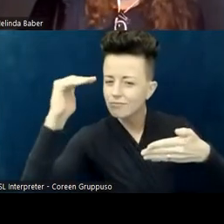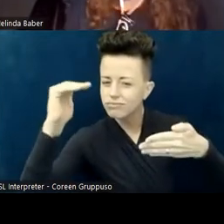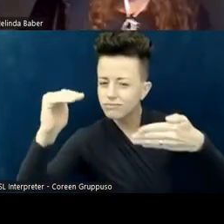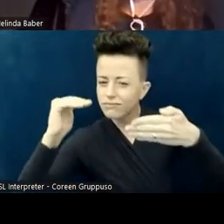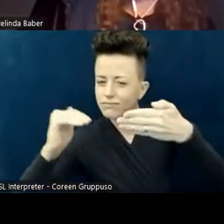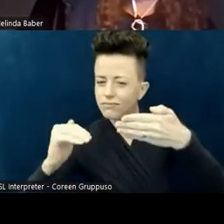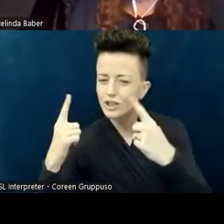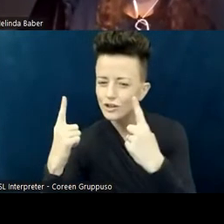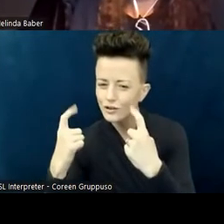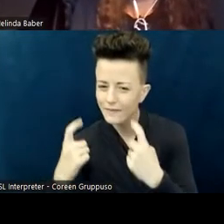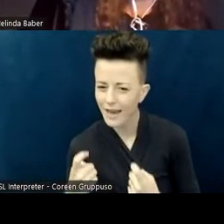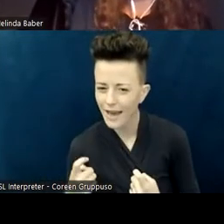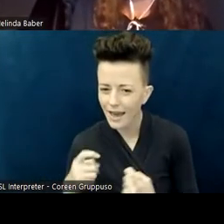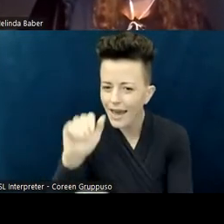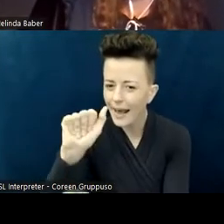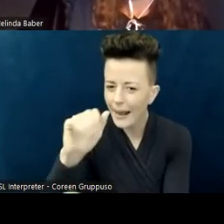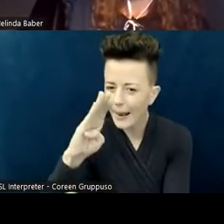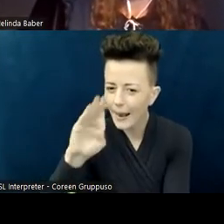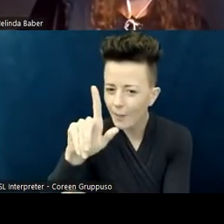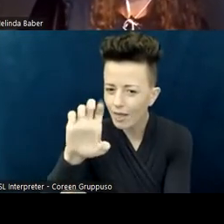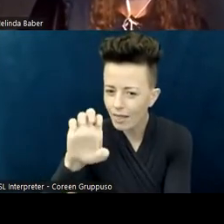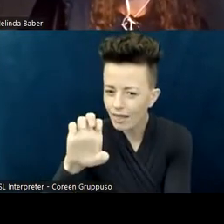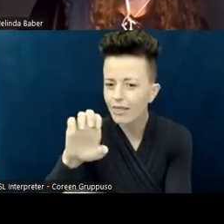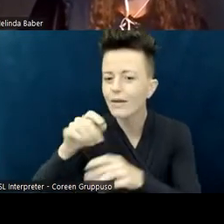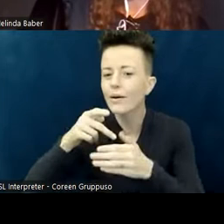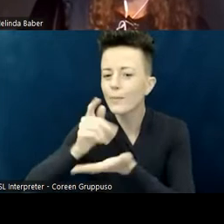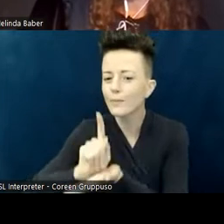It's one of the tools in the Ableism Toolkit